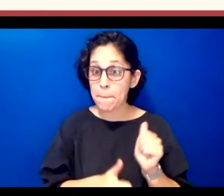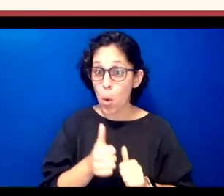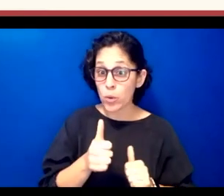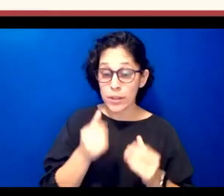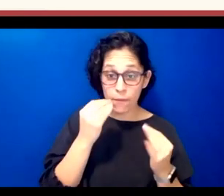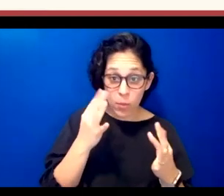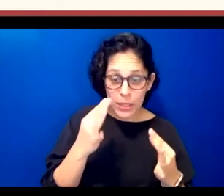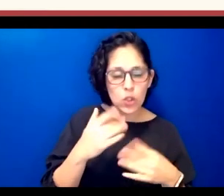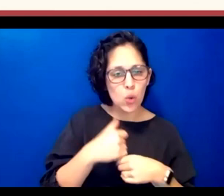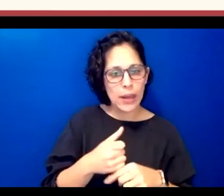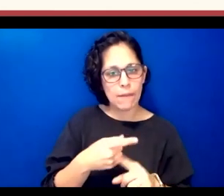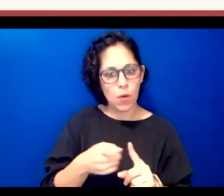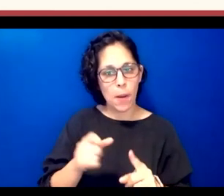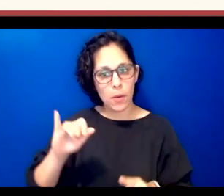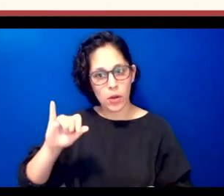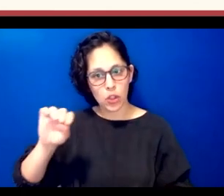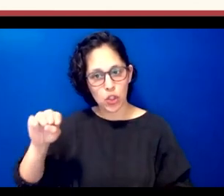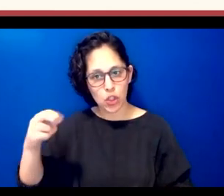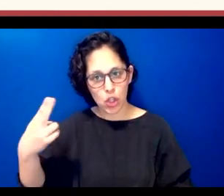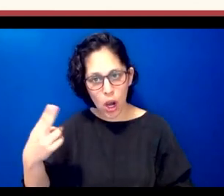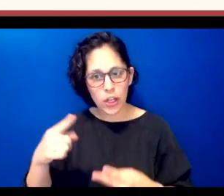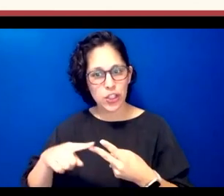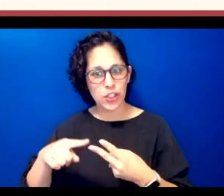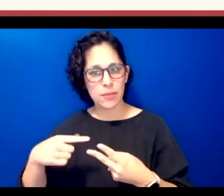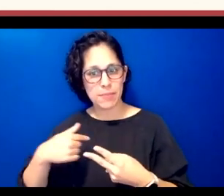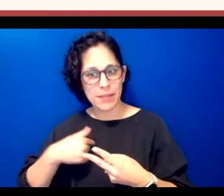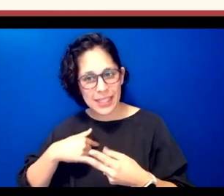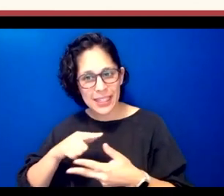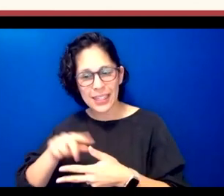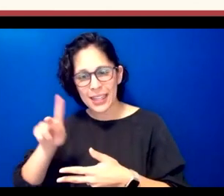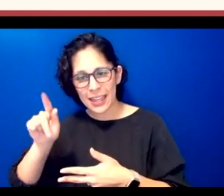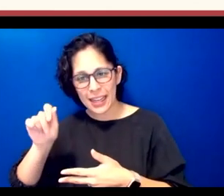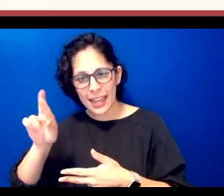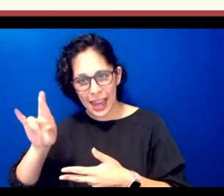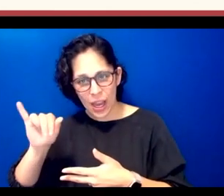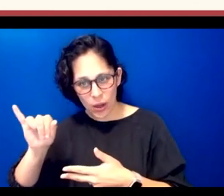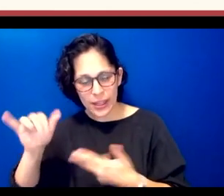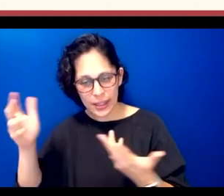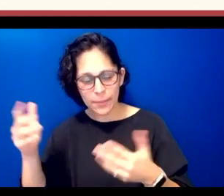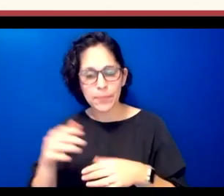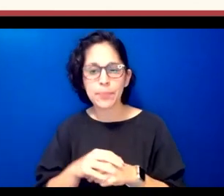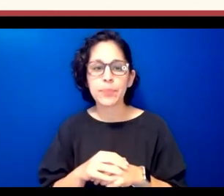and myself under the direction of an elder speaker committee with four native speakers